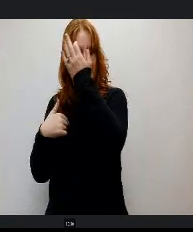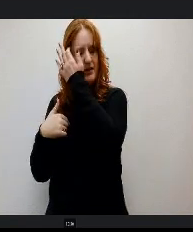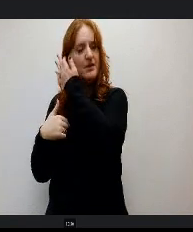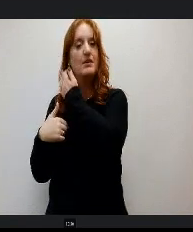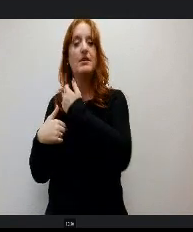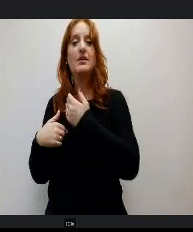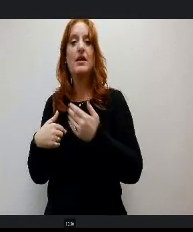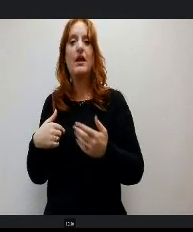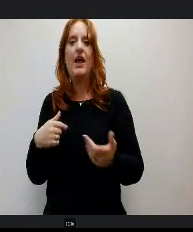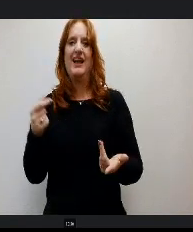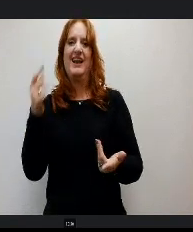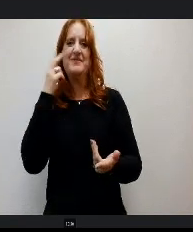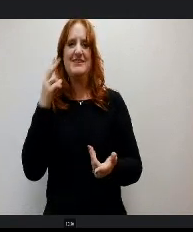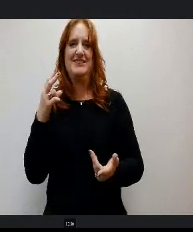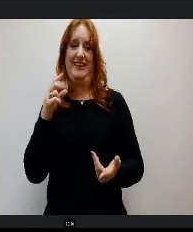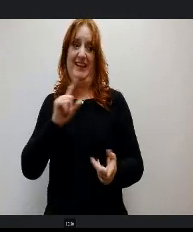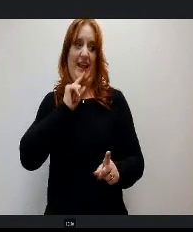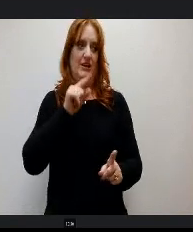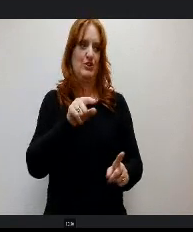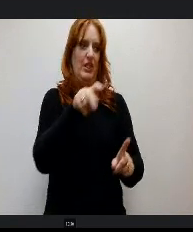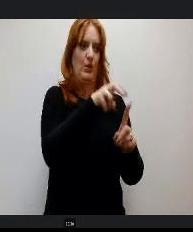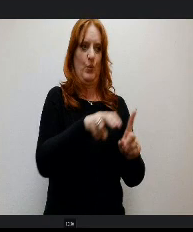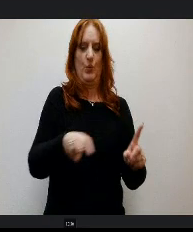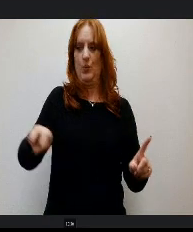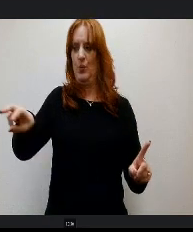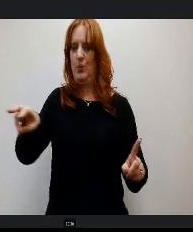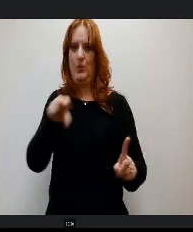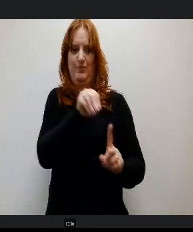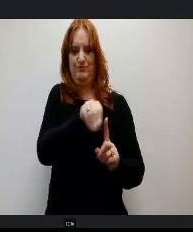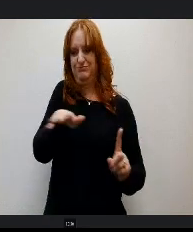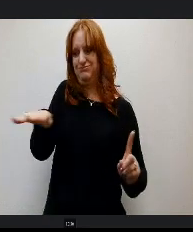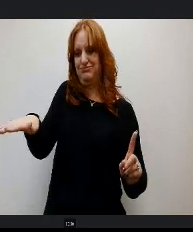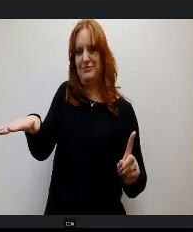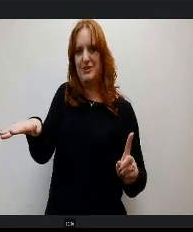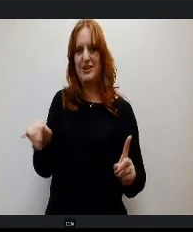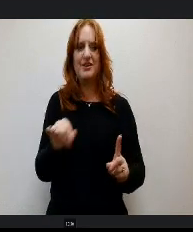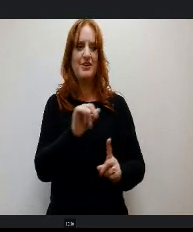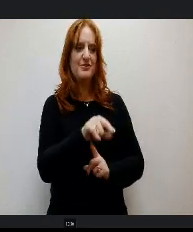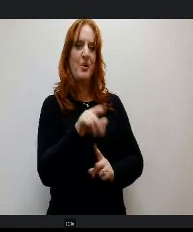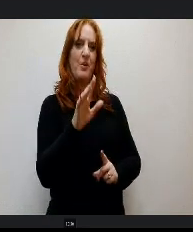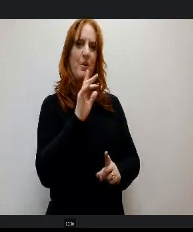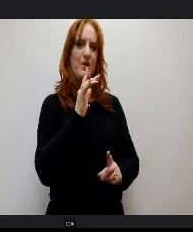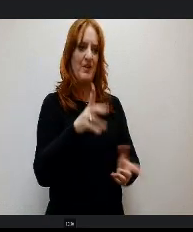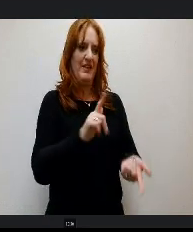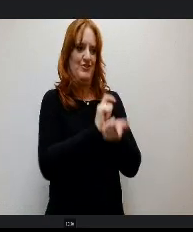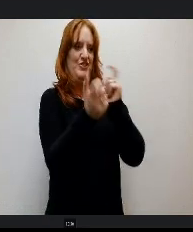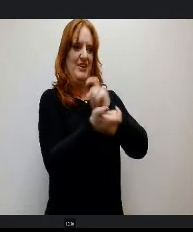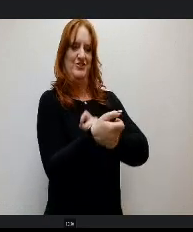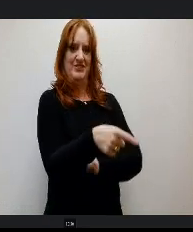n it be transformational, not just for the school site, but for the kids involved and some of the most amazing experiences I have as an